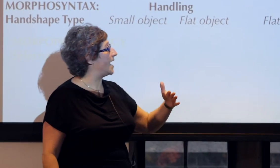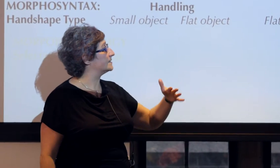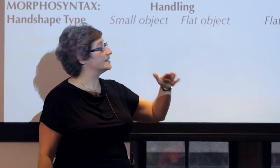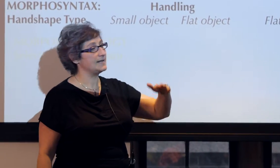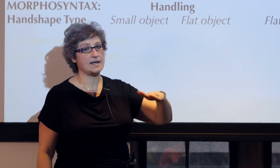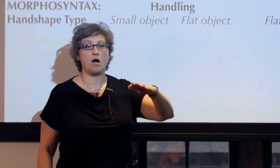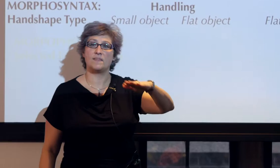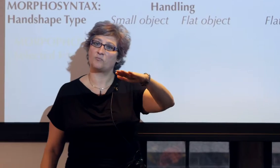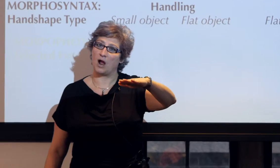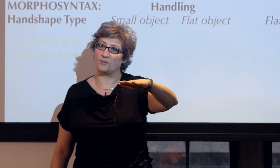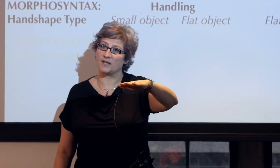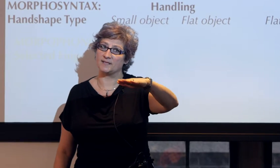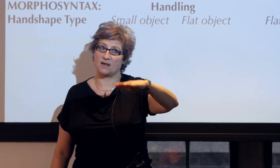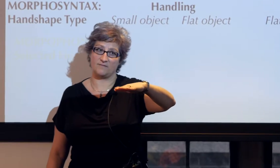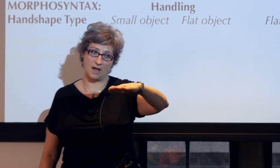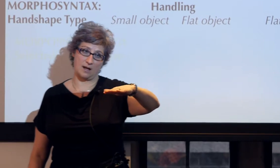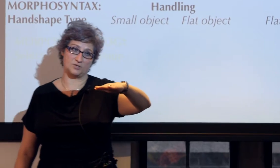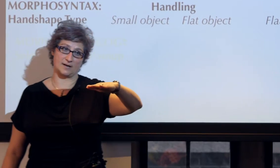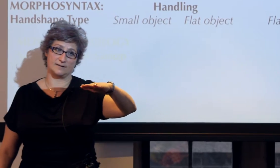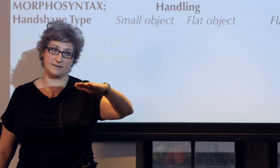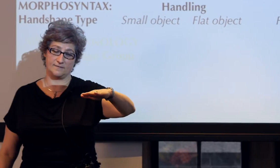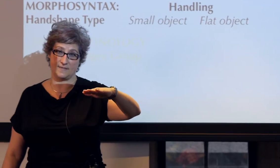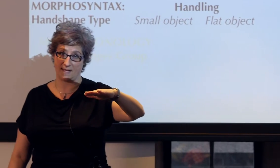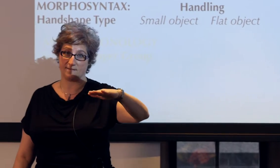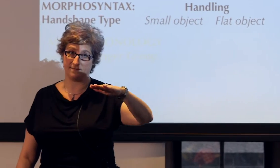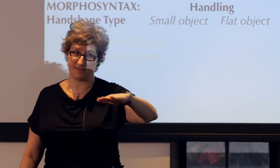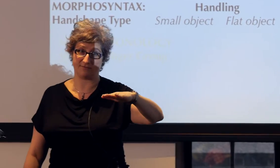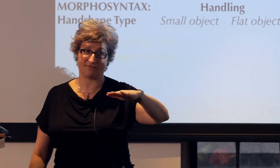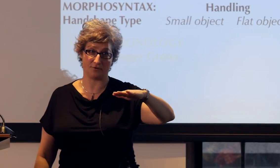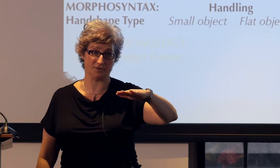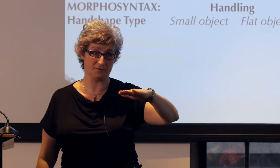that take on the properties of the object that they refer to.